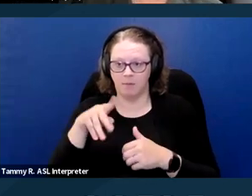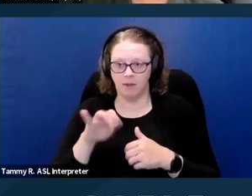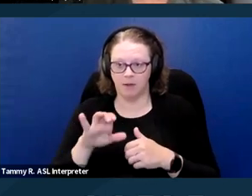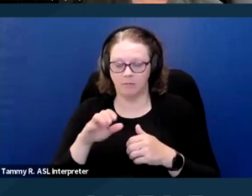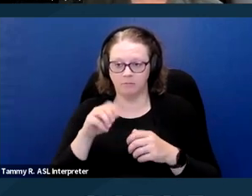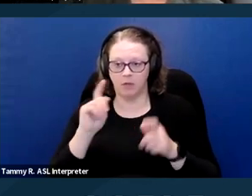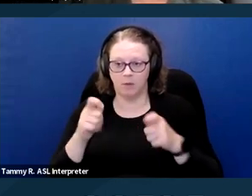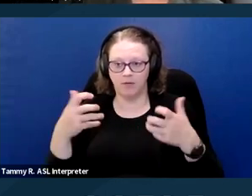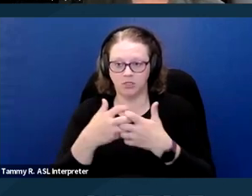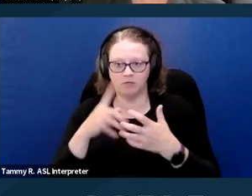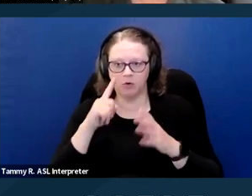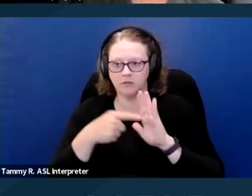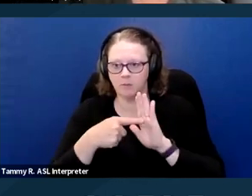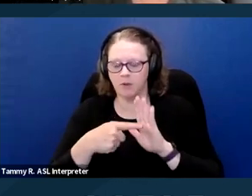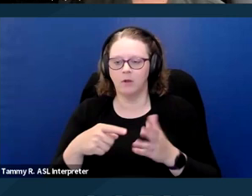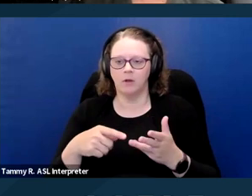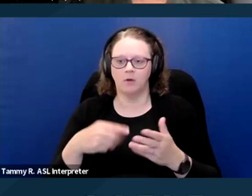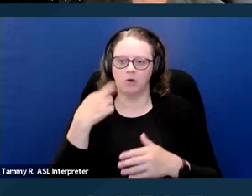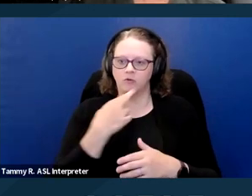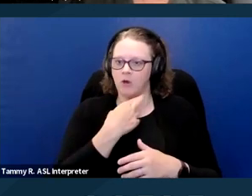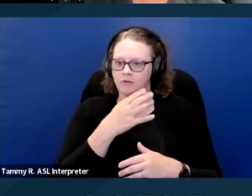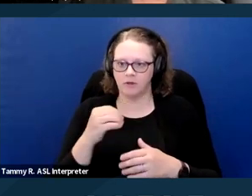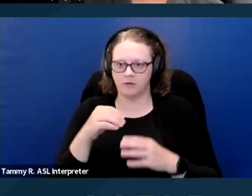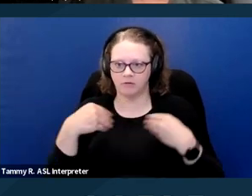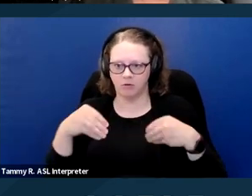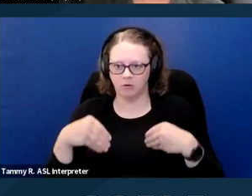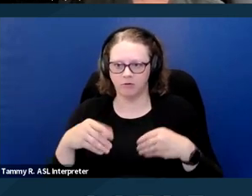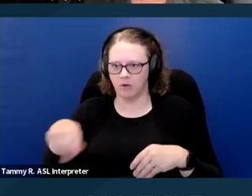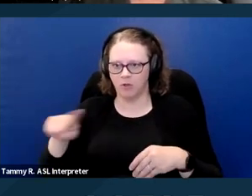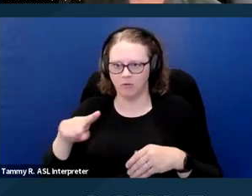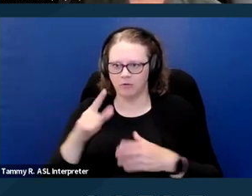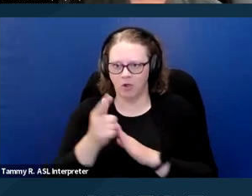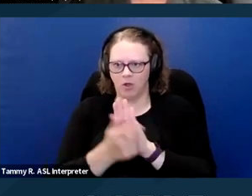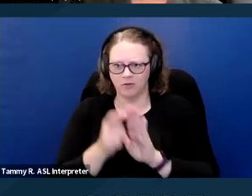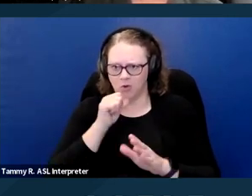and stores and things. Those laws don't allow emotional support animals